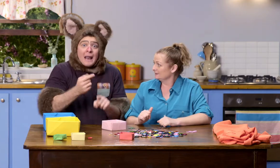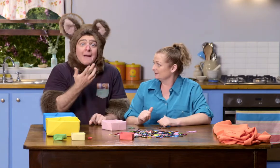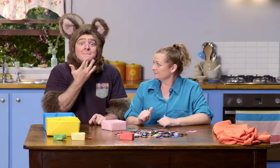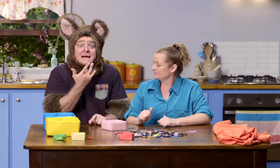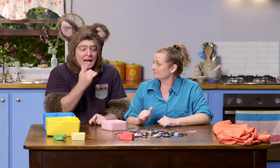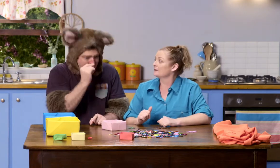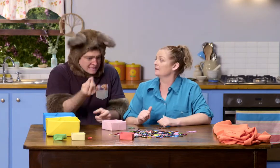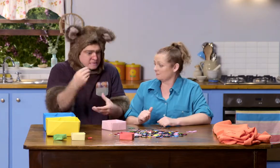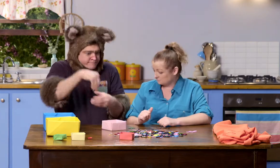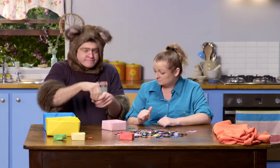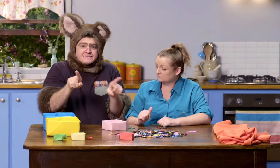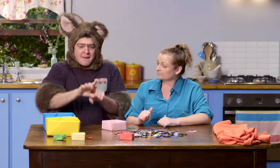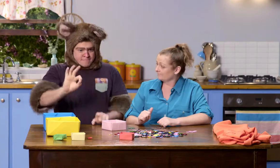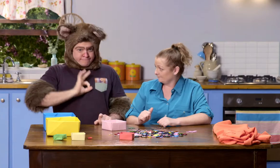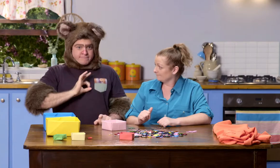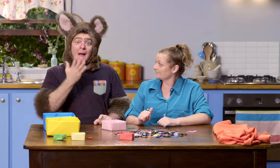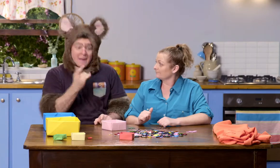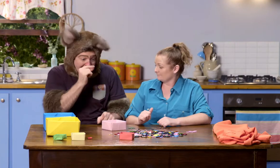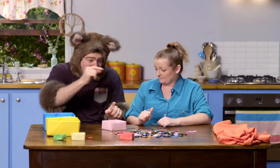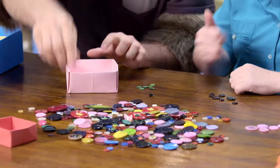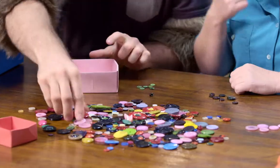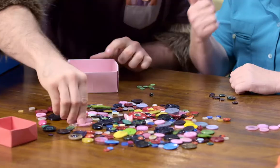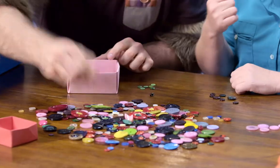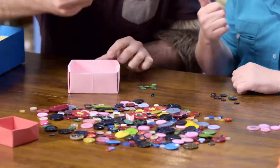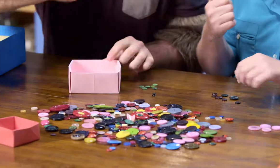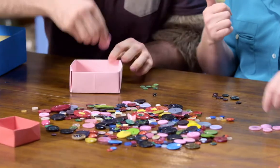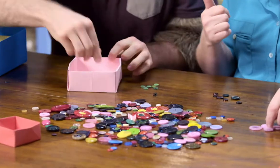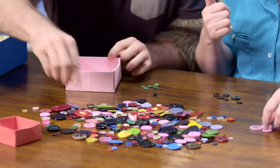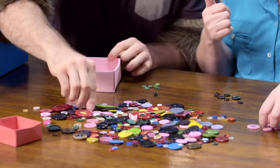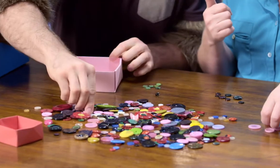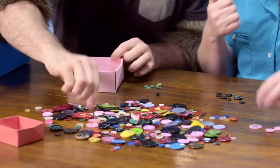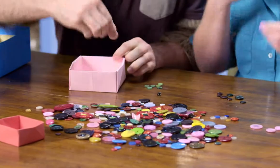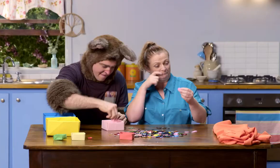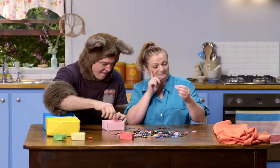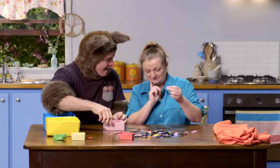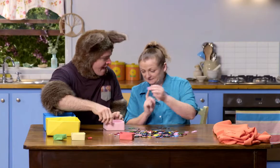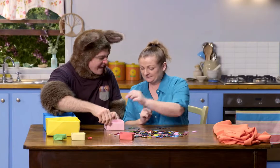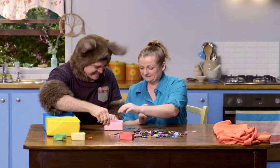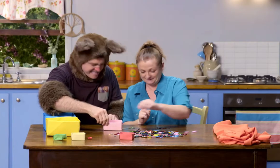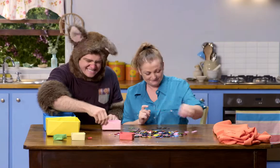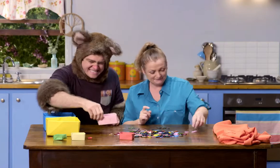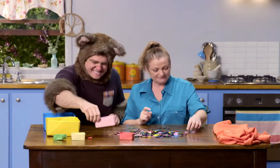Now, we could put the pink buttons into the pink box. Good. This is pink.